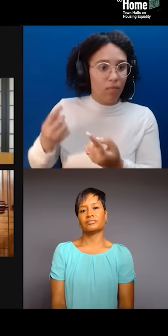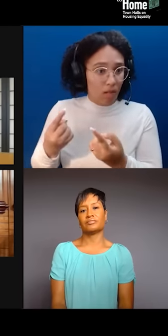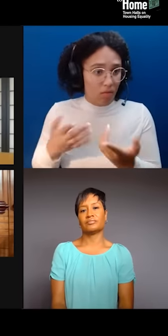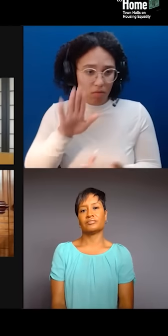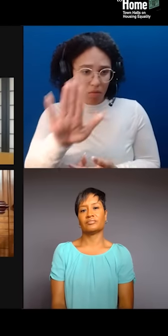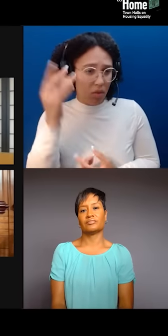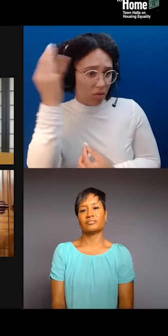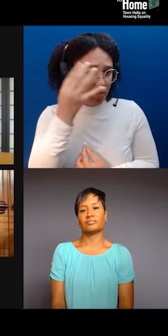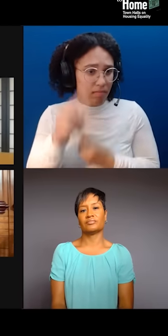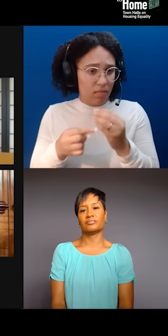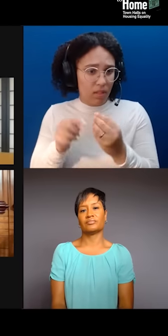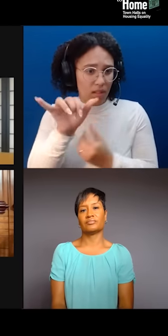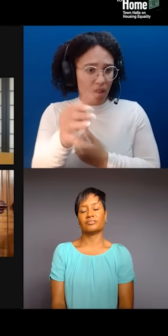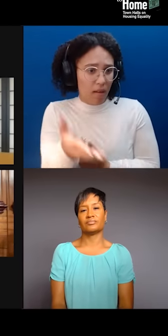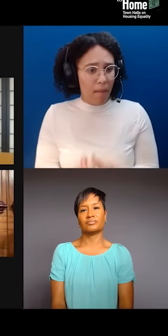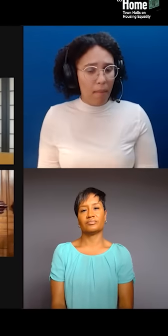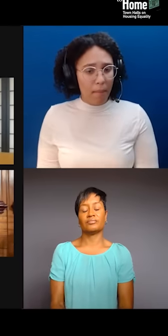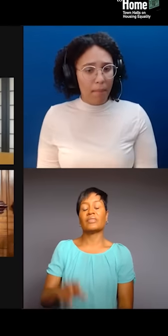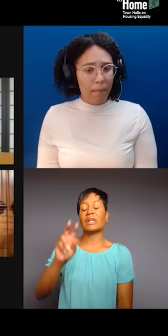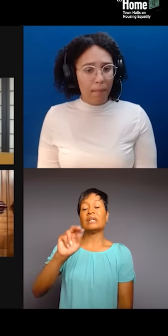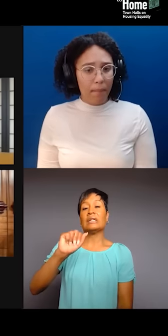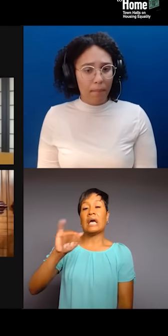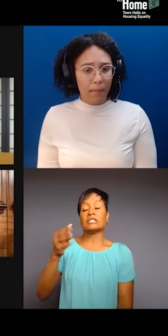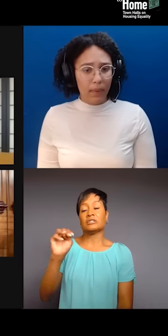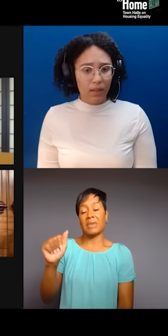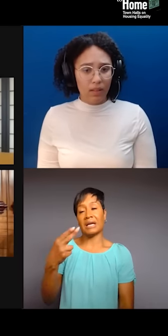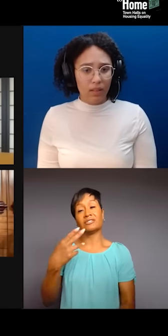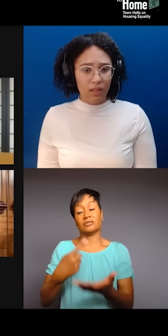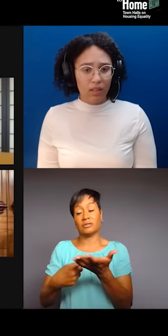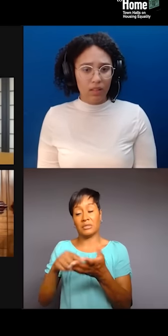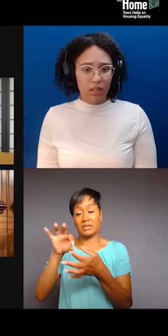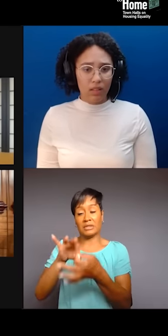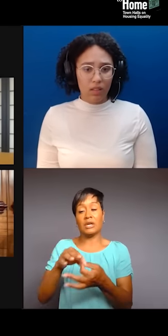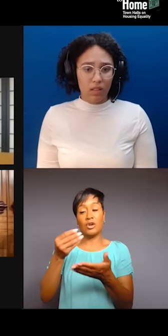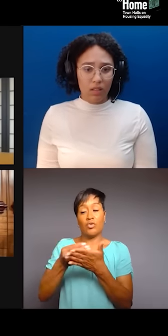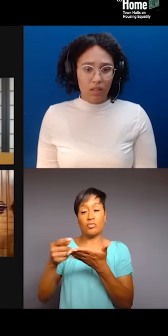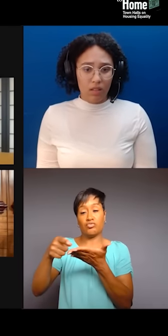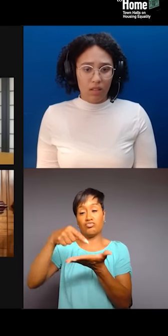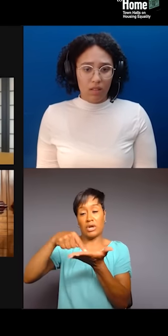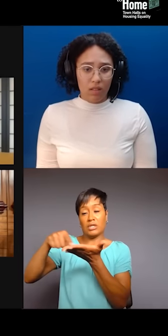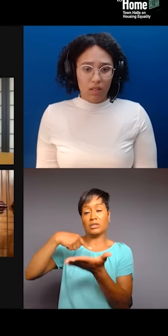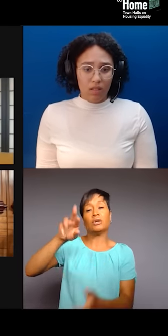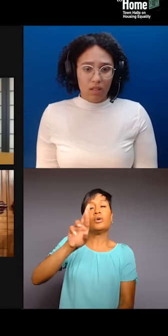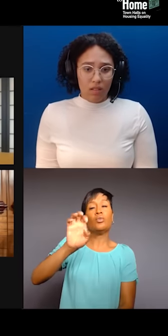the conversation is interesting because it's like, they're not, like, I would say the government and people are just not ready to pay the money